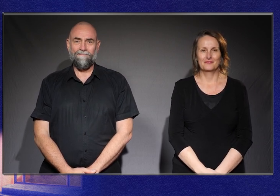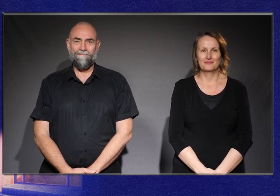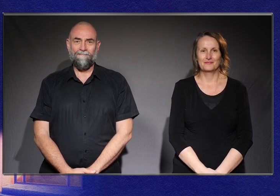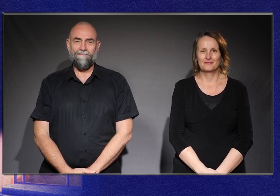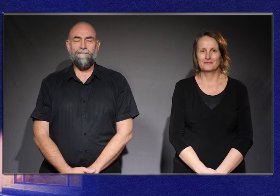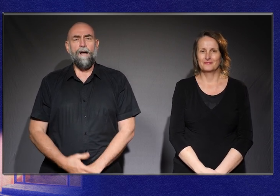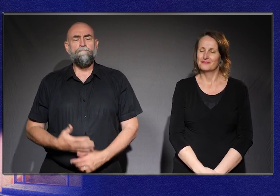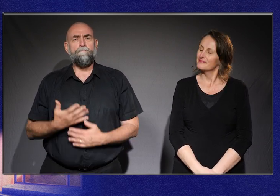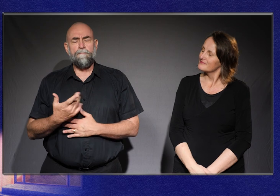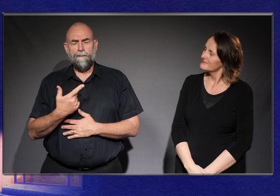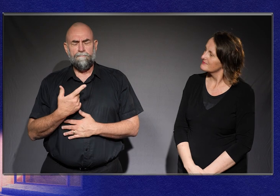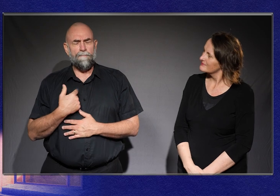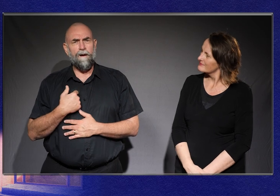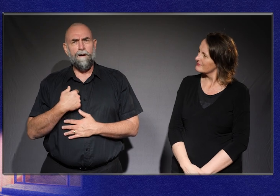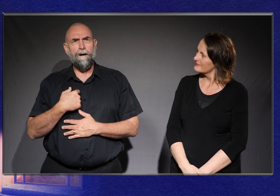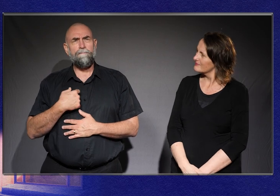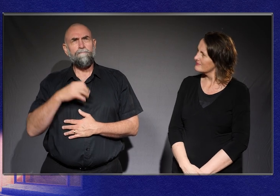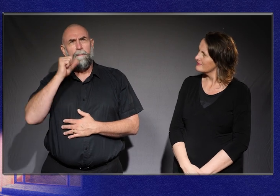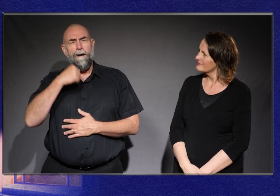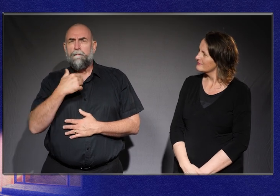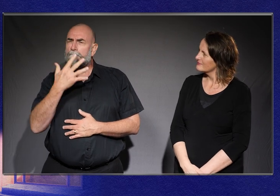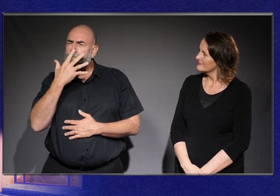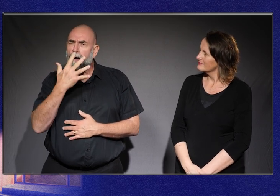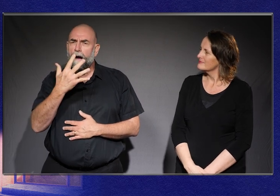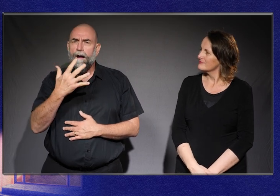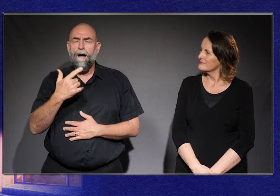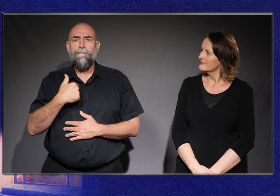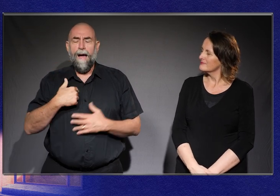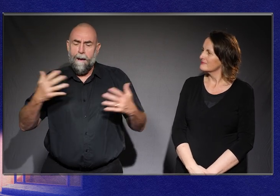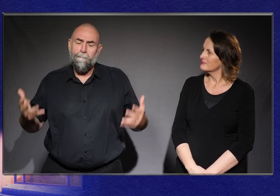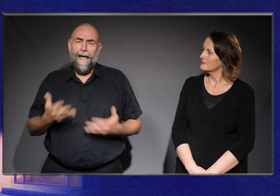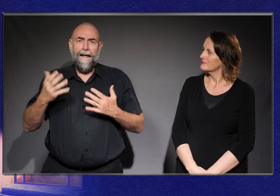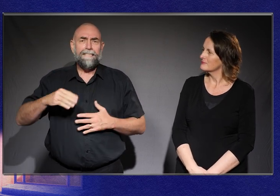I think I was about five years old. Sitting in my sandpit playing.